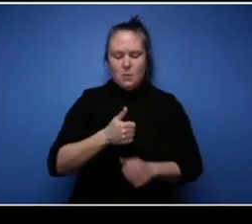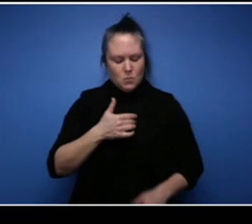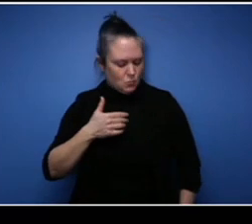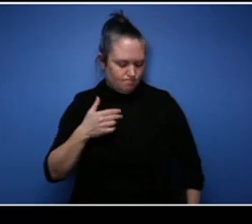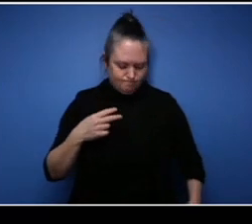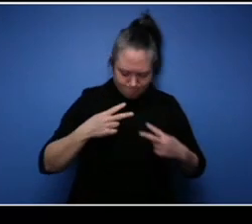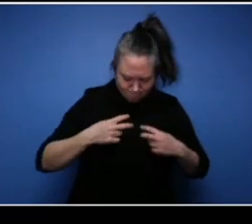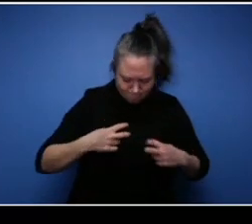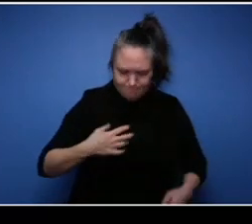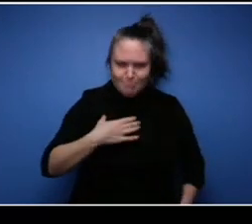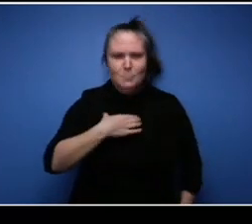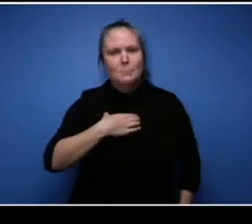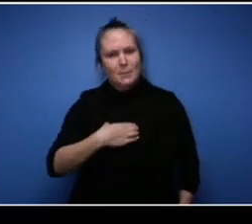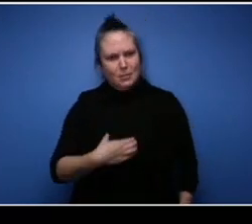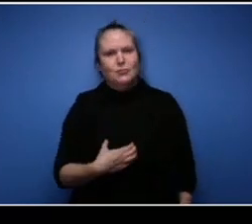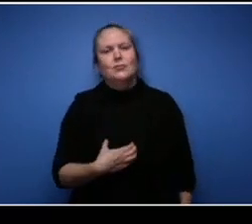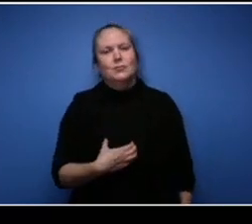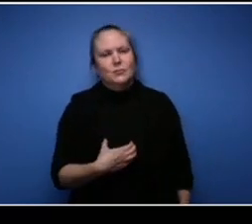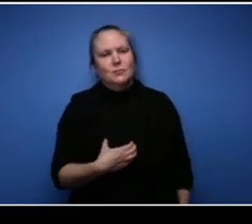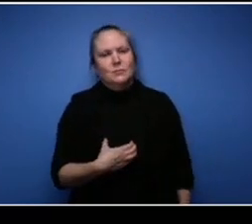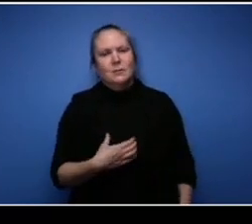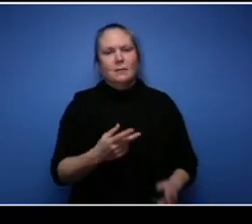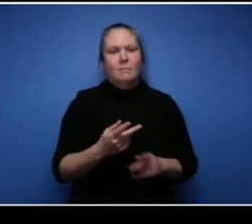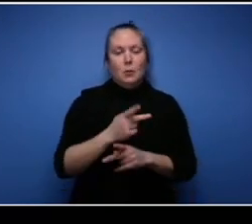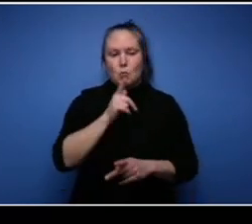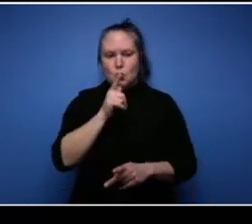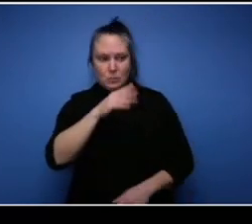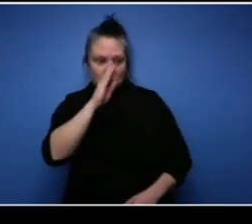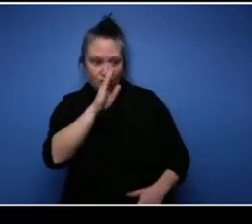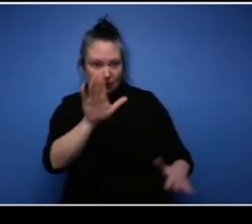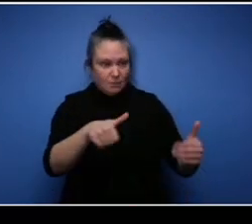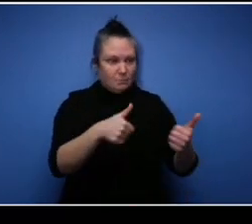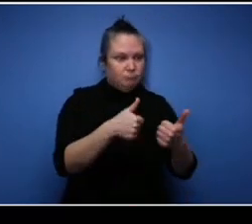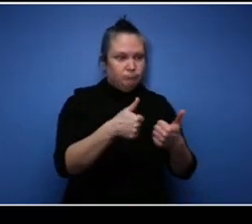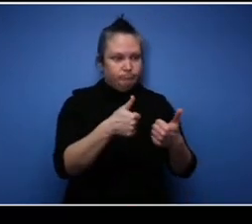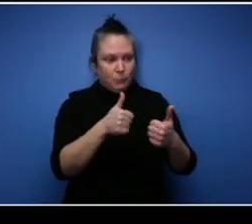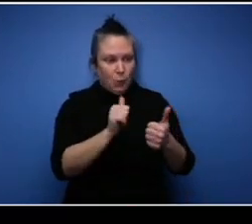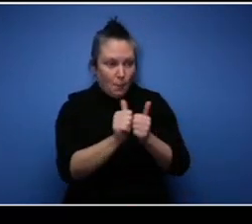for indirect competitors and direct competitors and see if it could be lucrative for you.